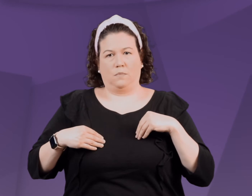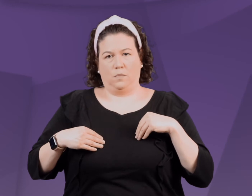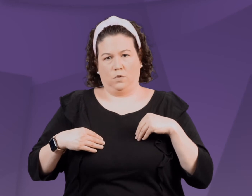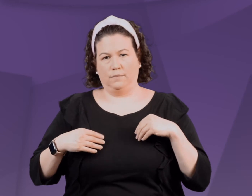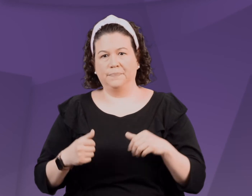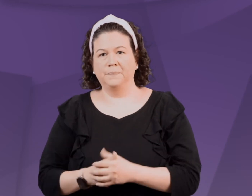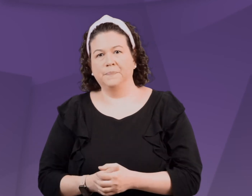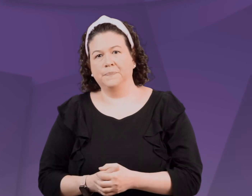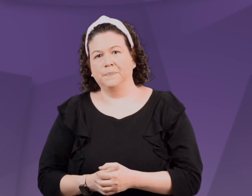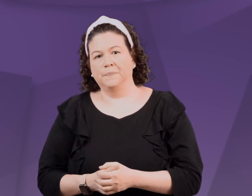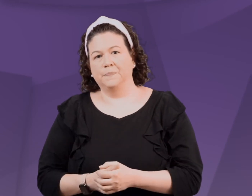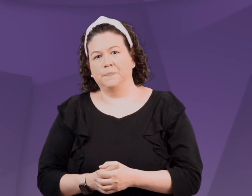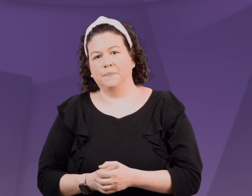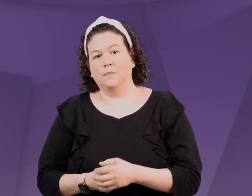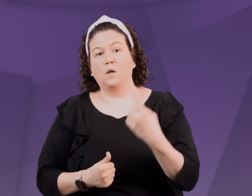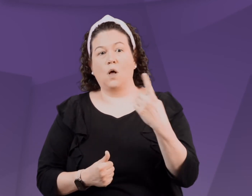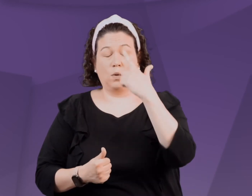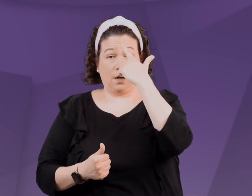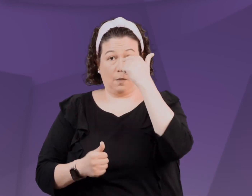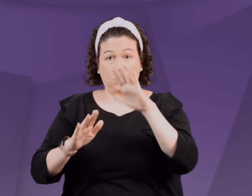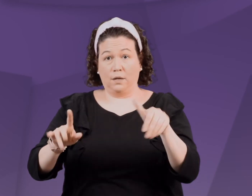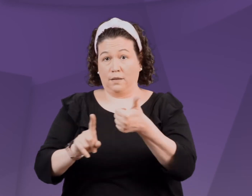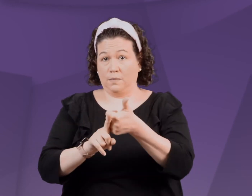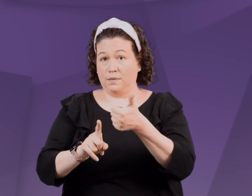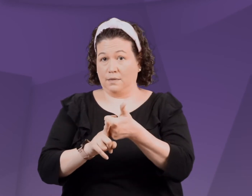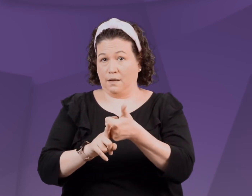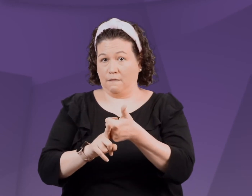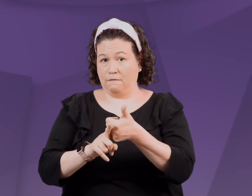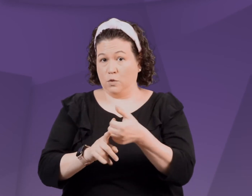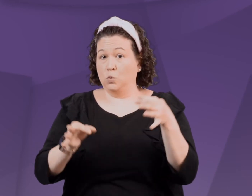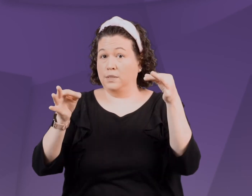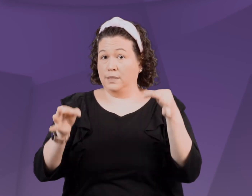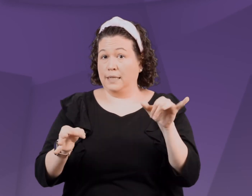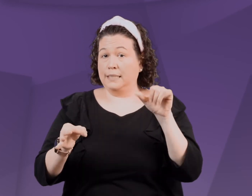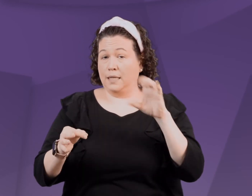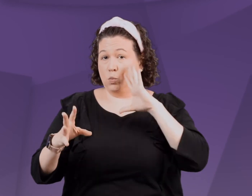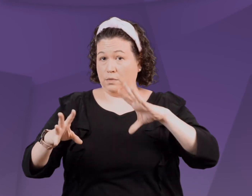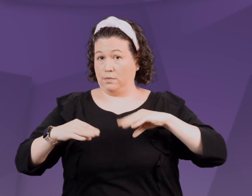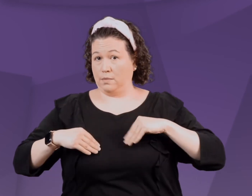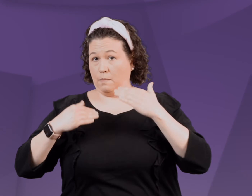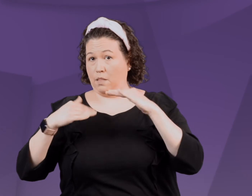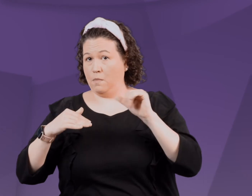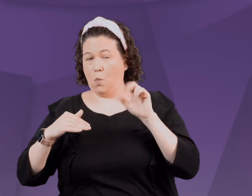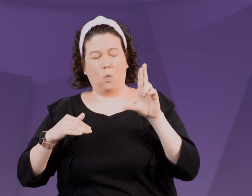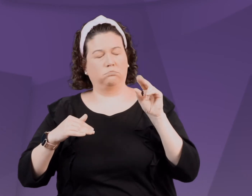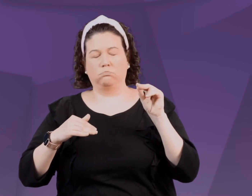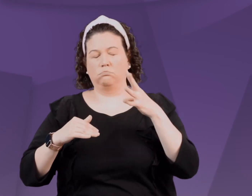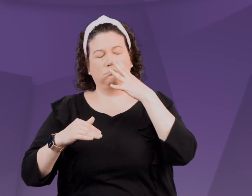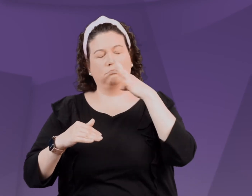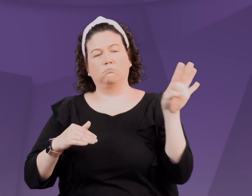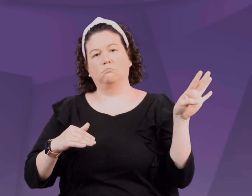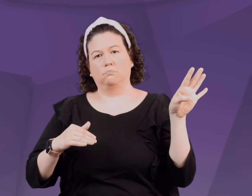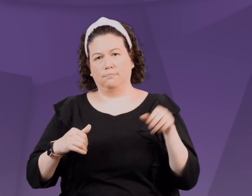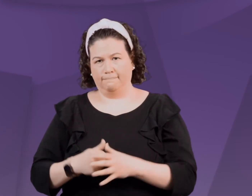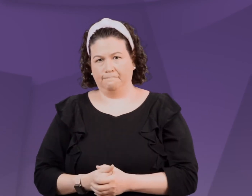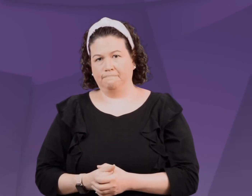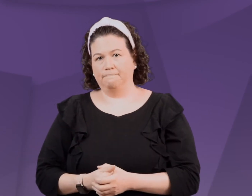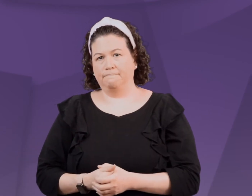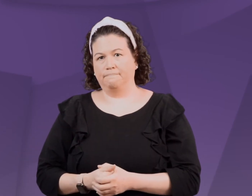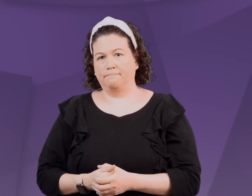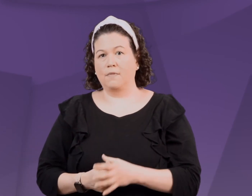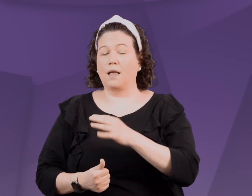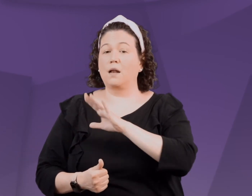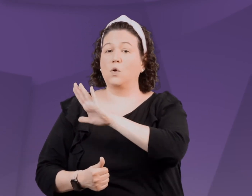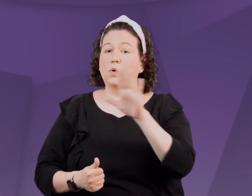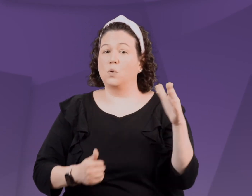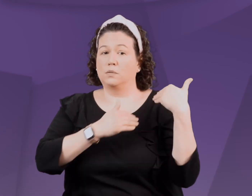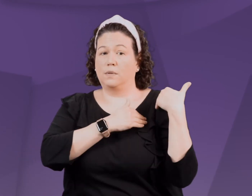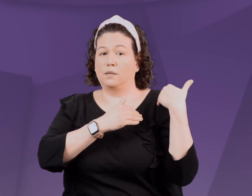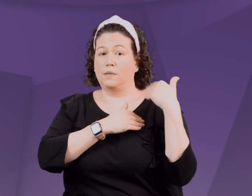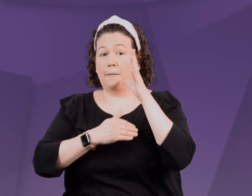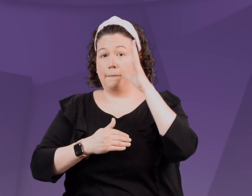In this method, it really is up to the child to decide to accept or break the limit.